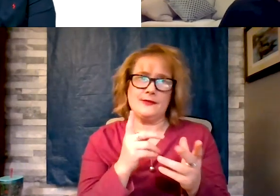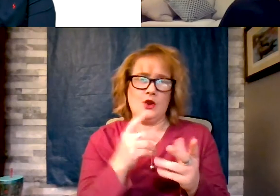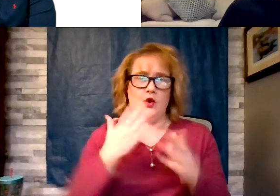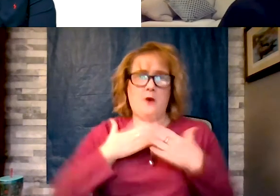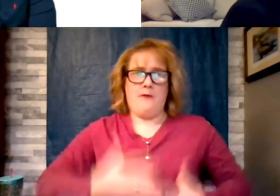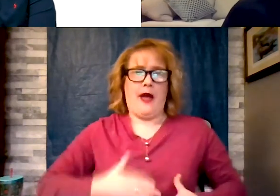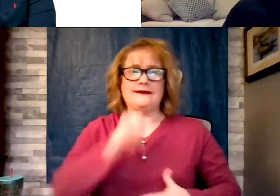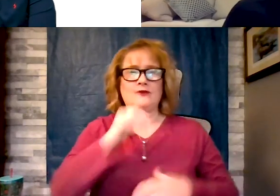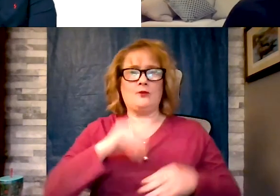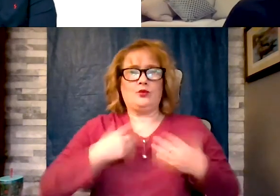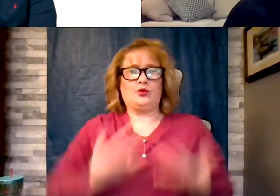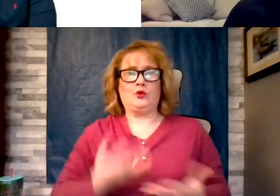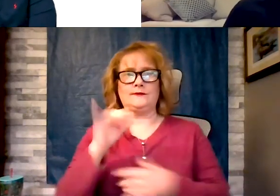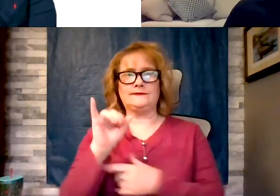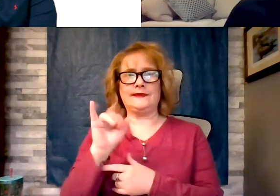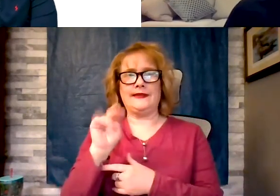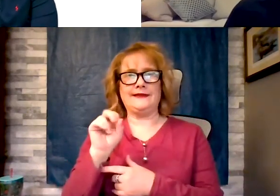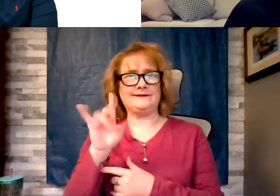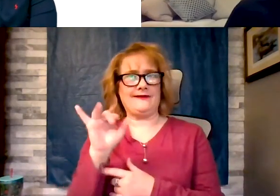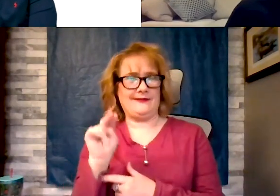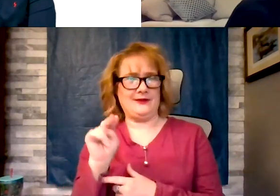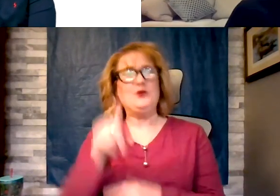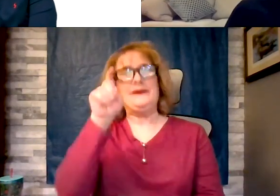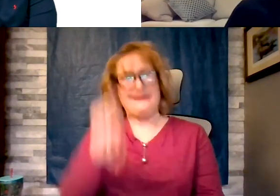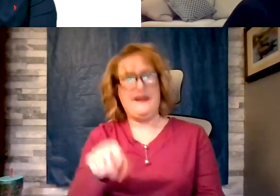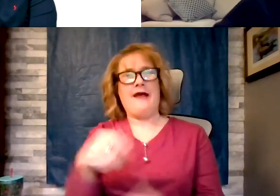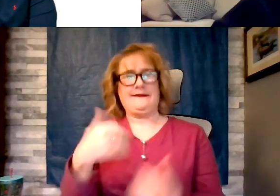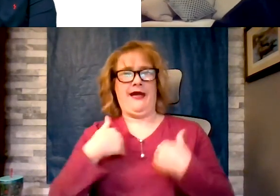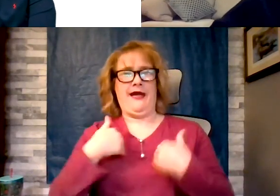you are going to need insulin. Usually what we are recommending